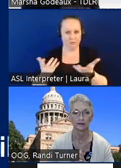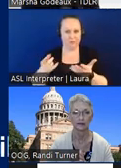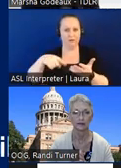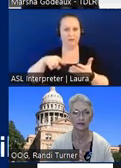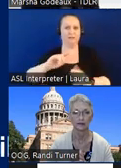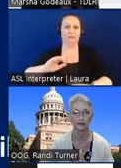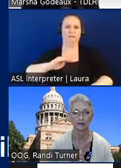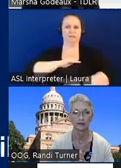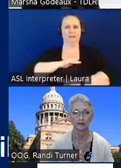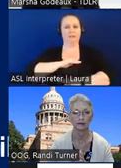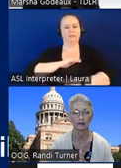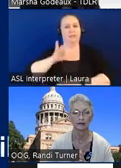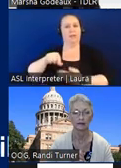the exception for residential areas